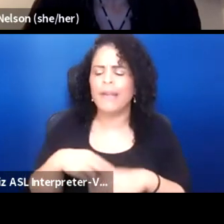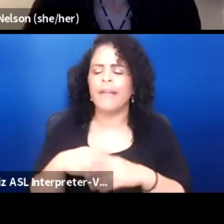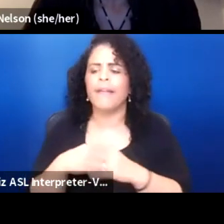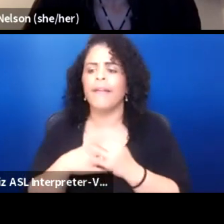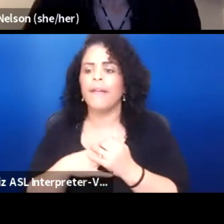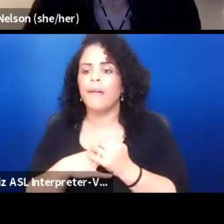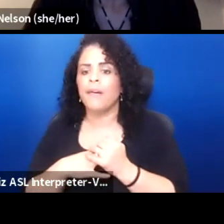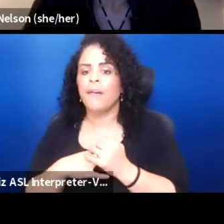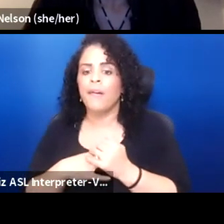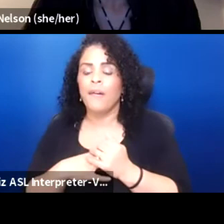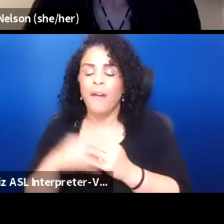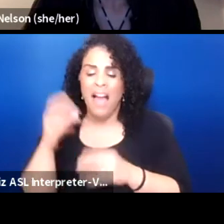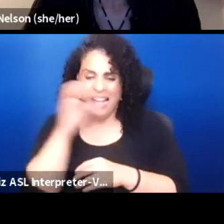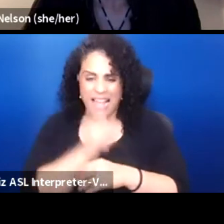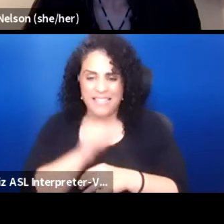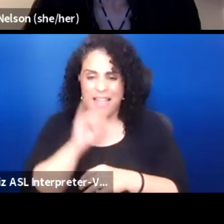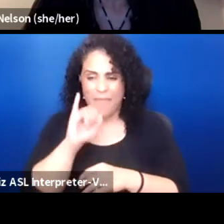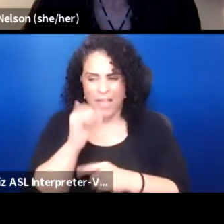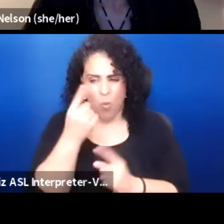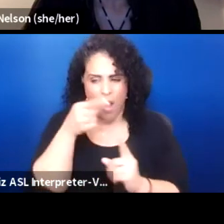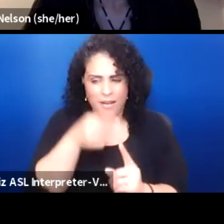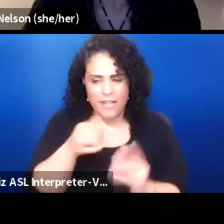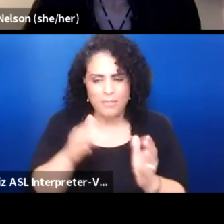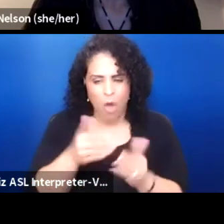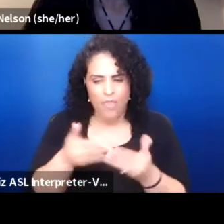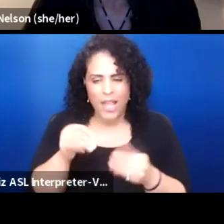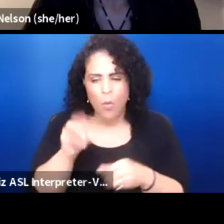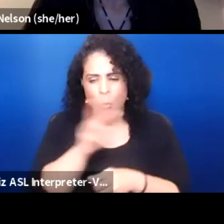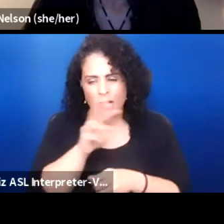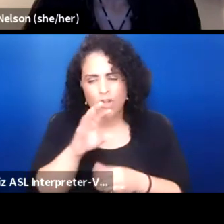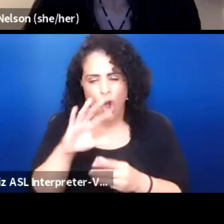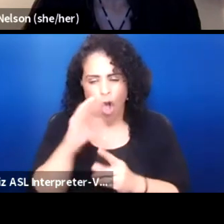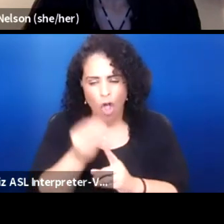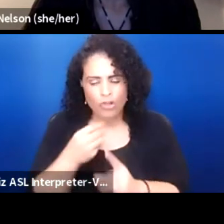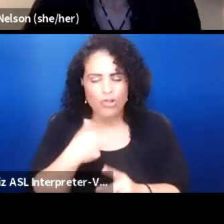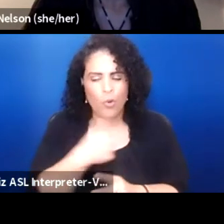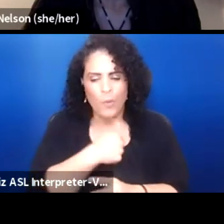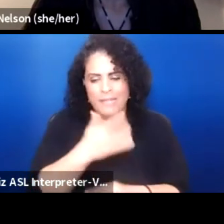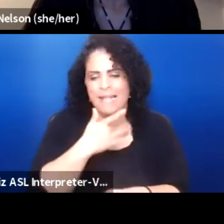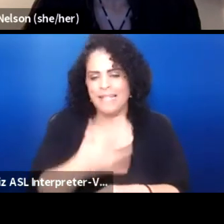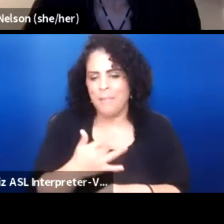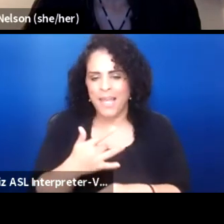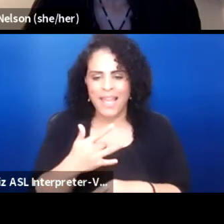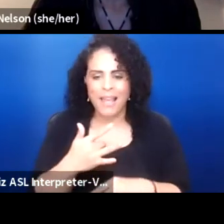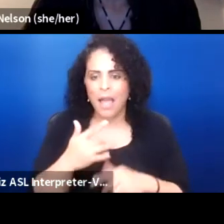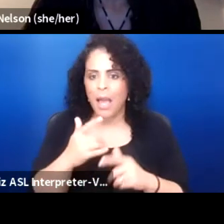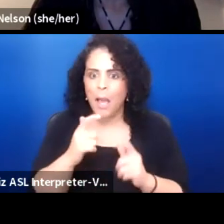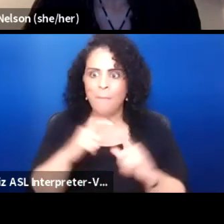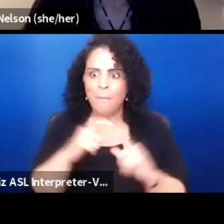I guess that gets to one small thing which is in Western culture. We all tend to be the big Indian. You're all Indians, you know.